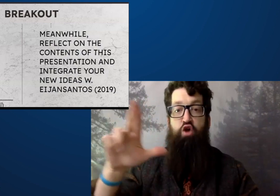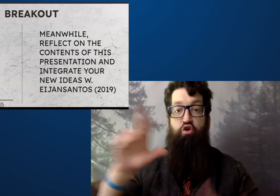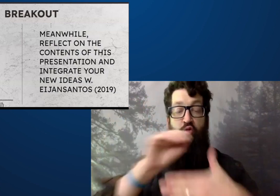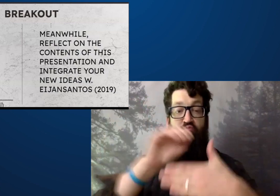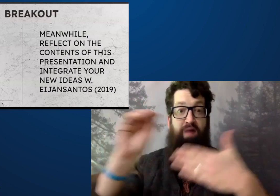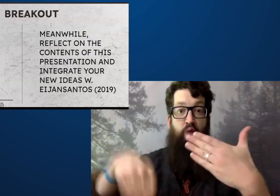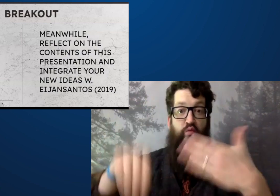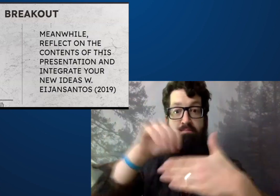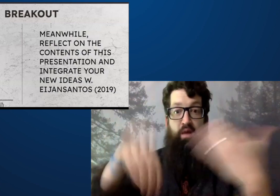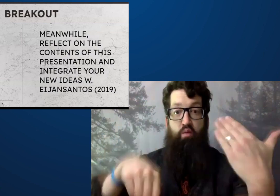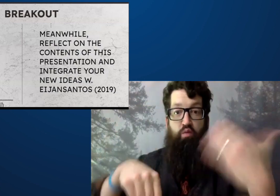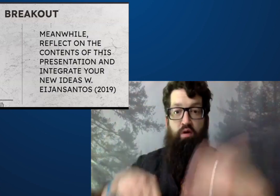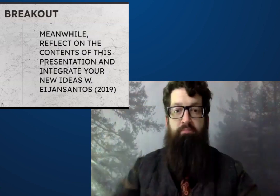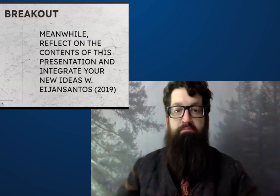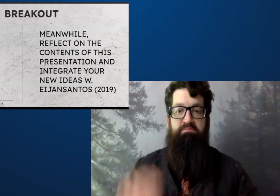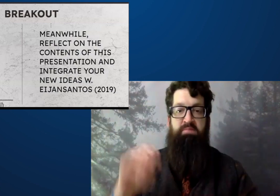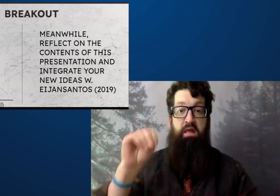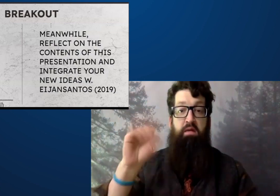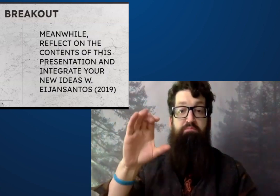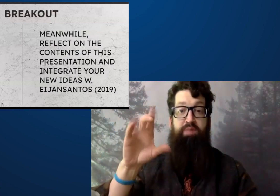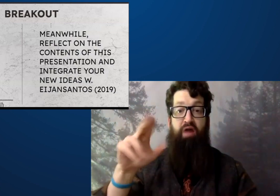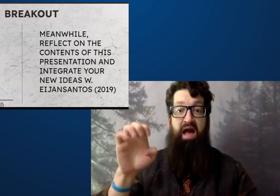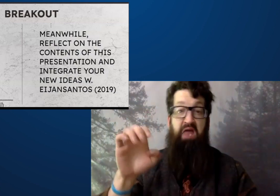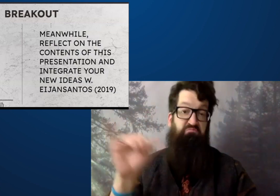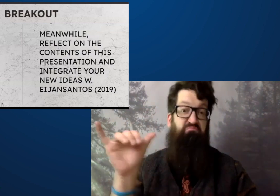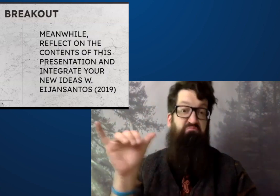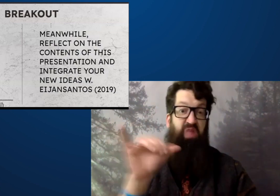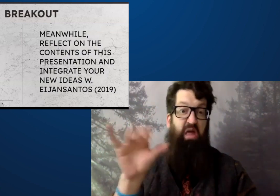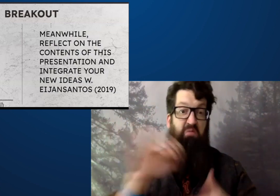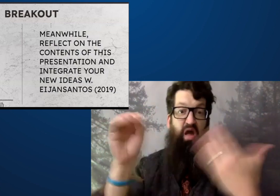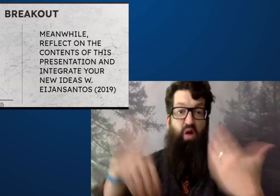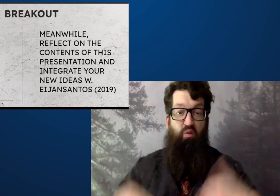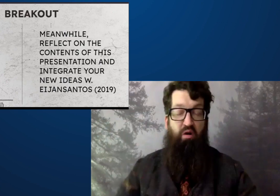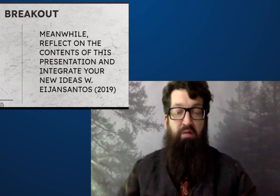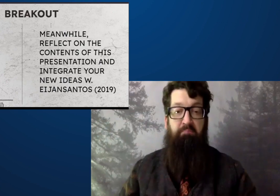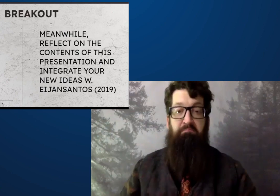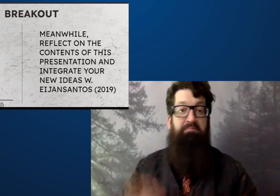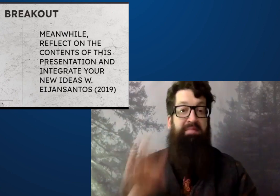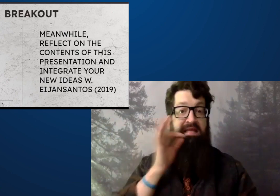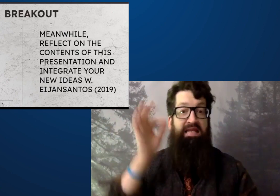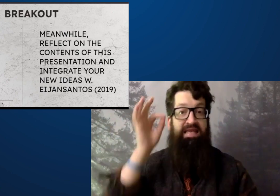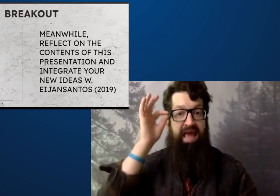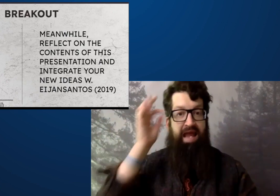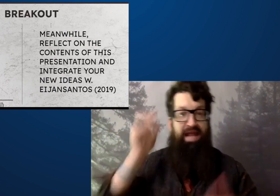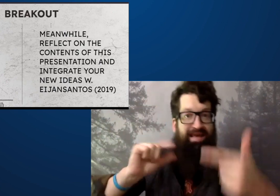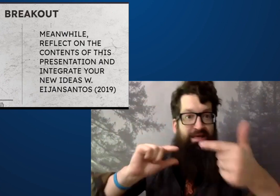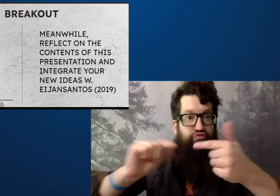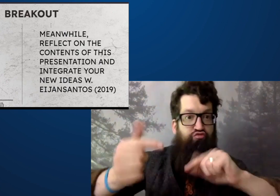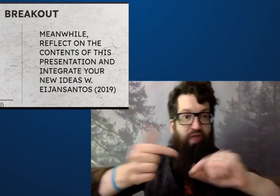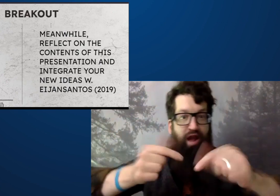having an outcome based. The other uses another.